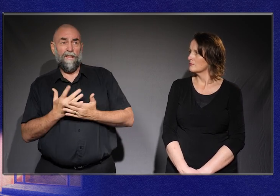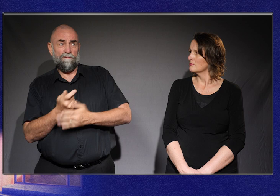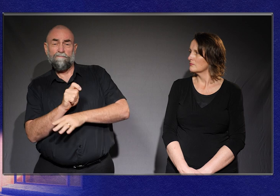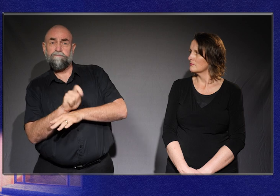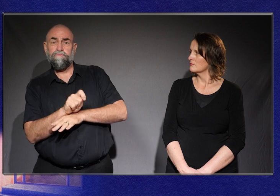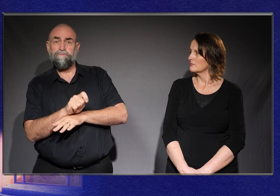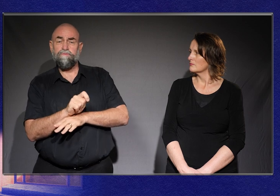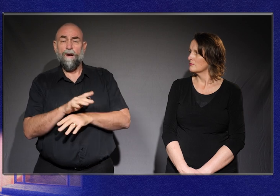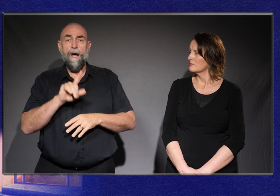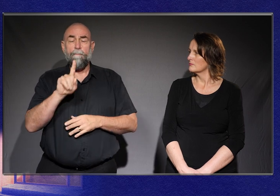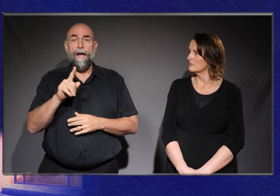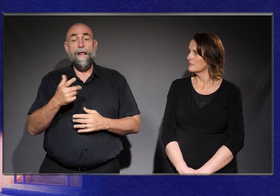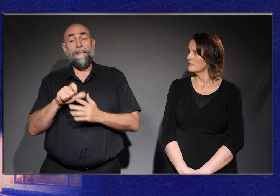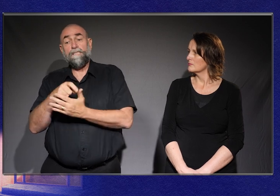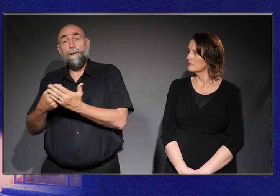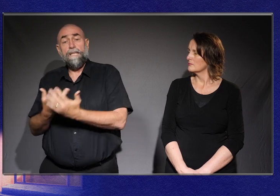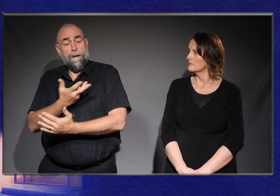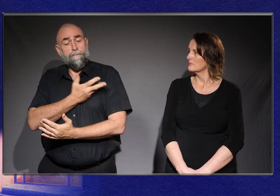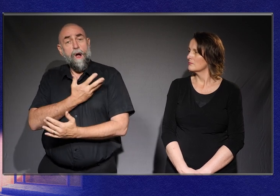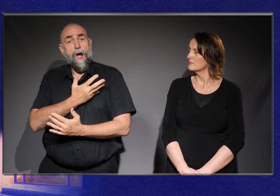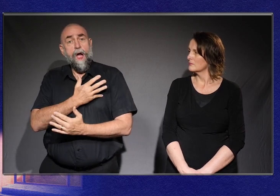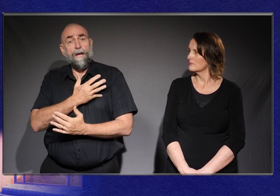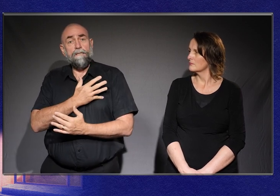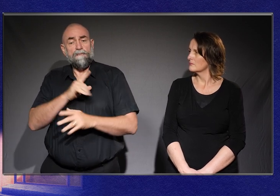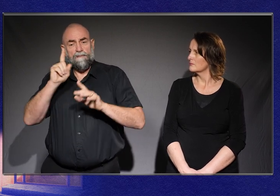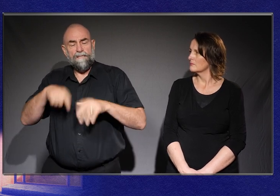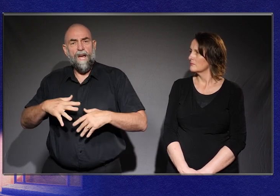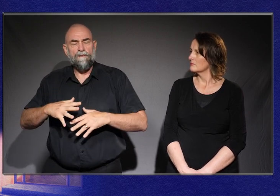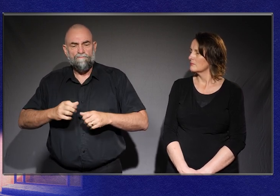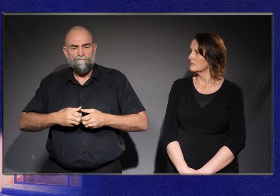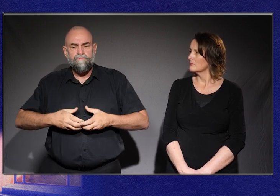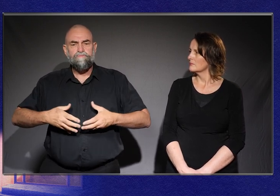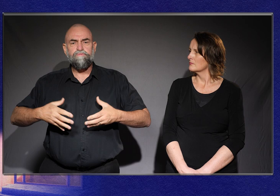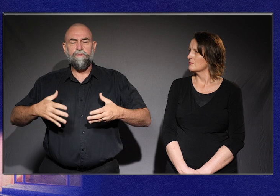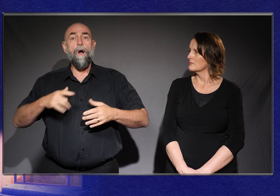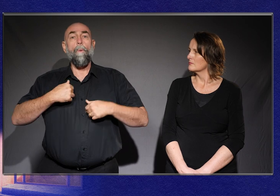And the disability pride movement goes a long way in dealing with the internalised ableism